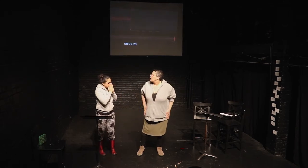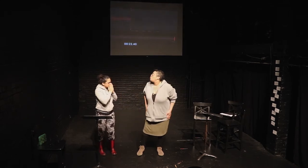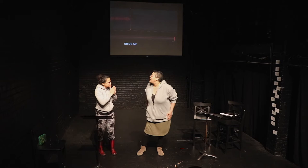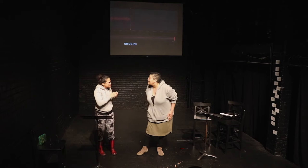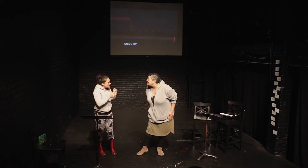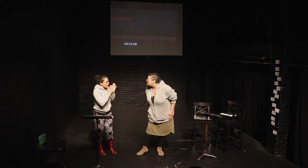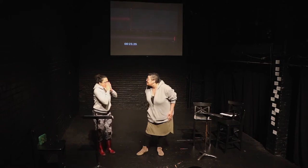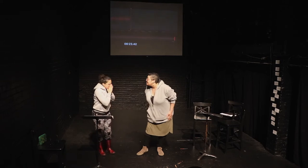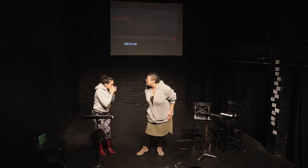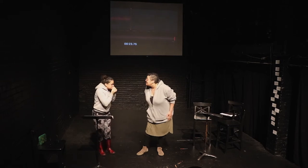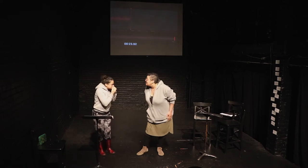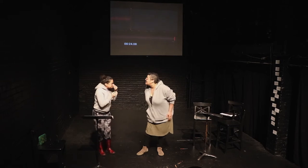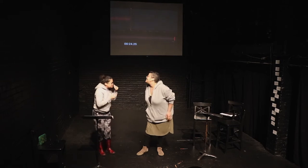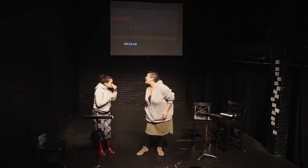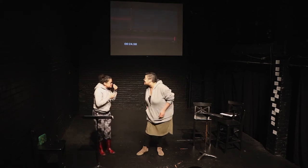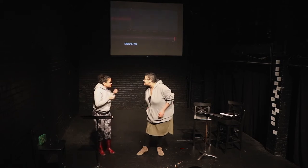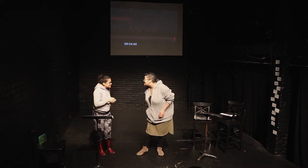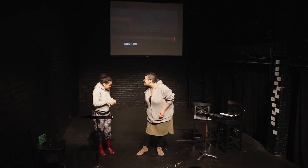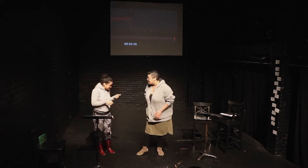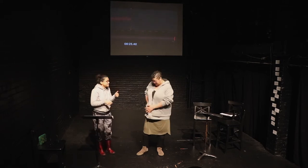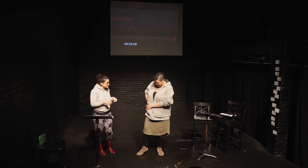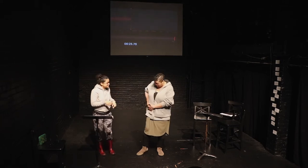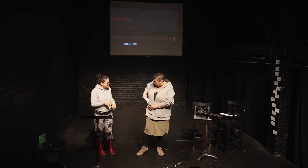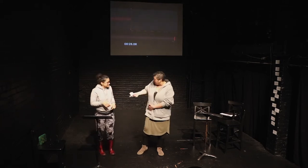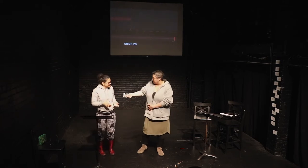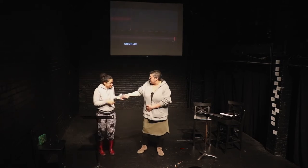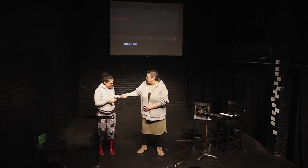A what? Kleenex? Yeah for sure.